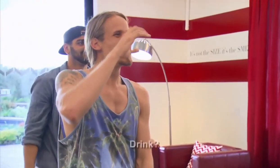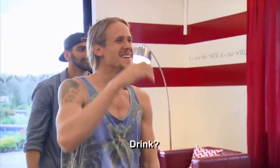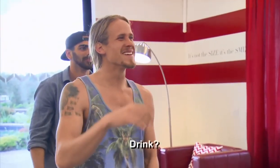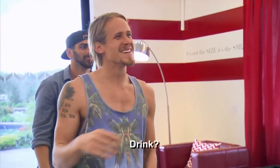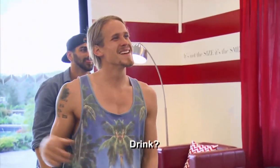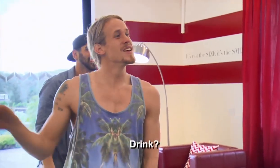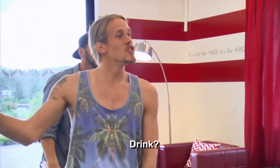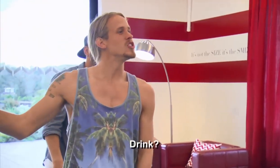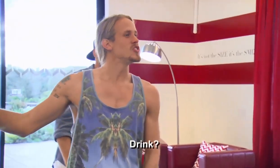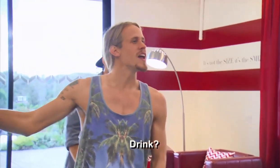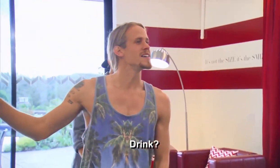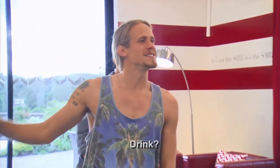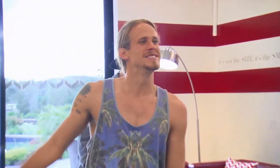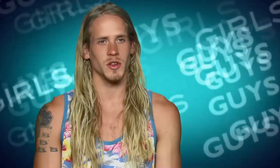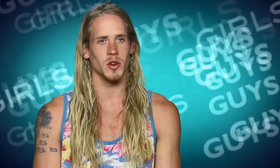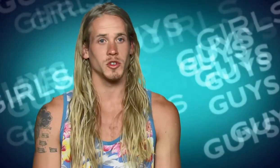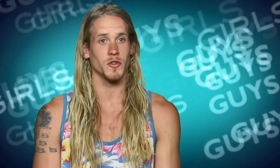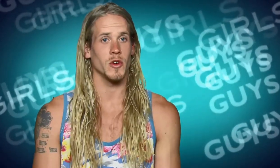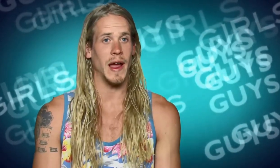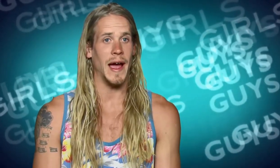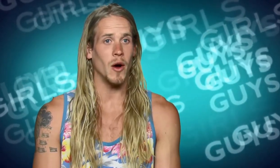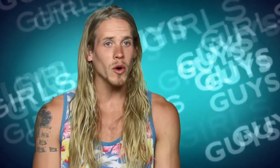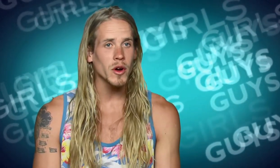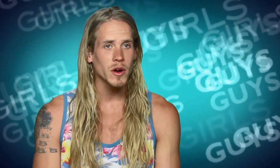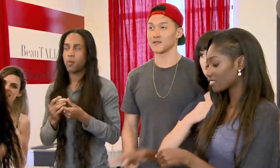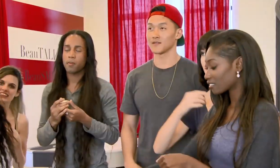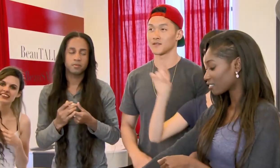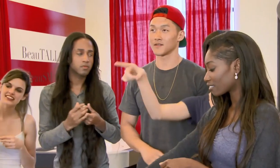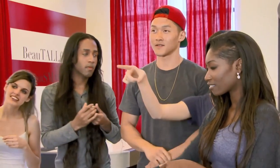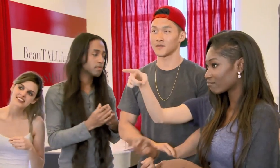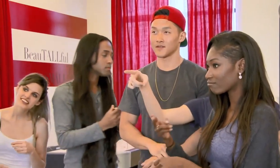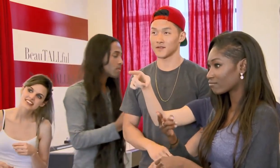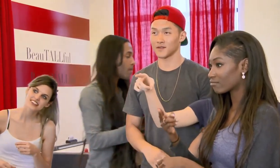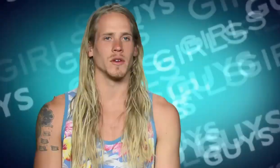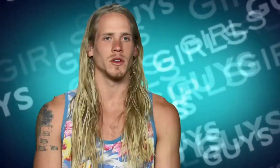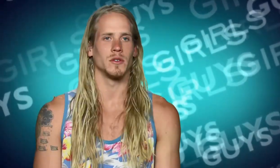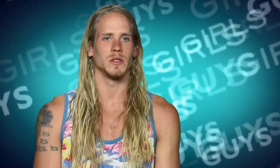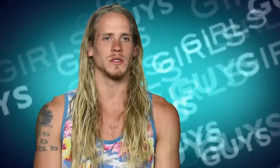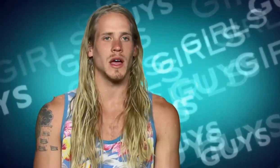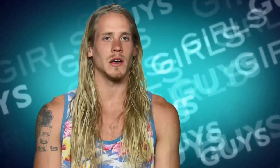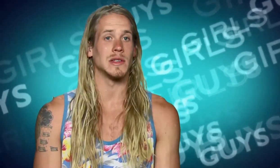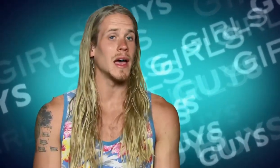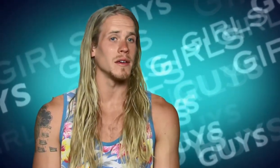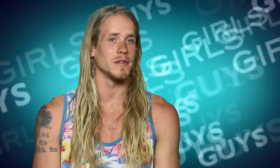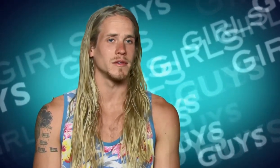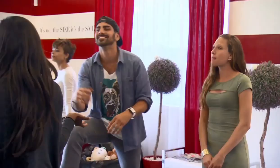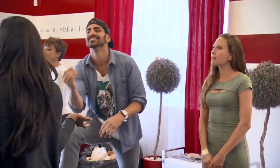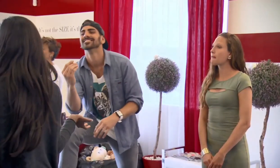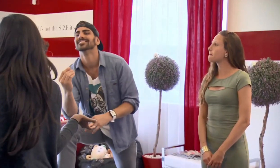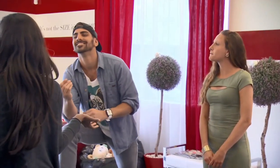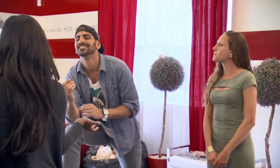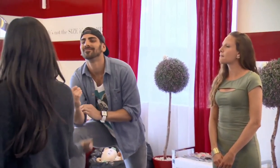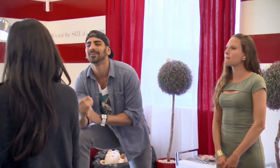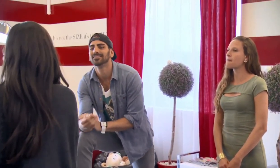To be in that situation, you know, just for an hour It opens your mind, wow you know, this is Nyle's life It was nothing easy about it